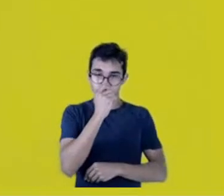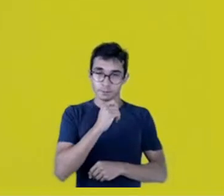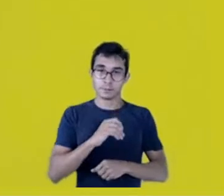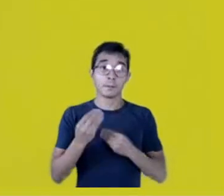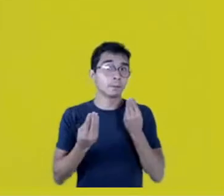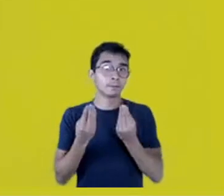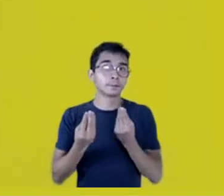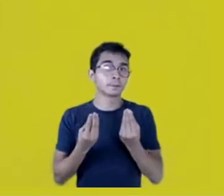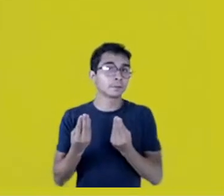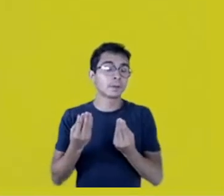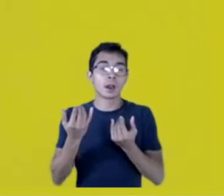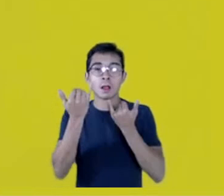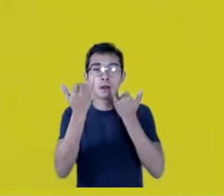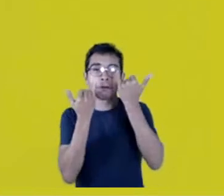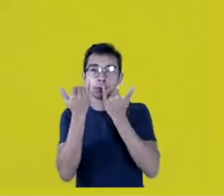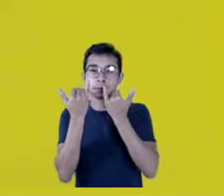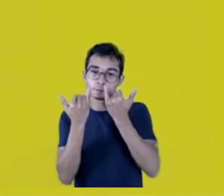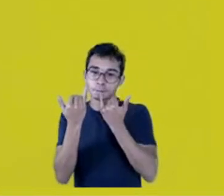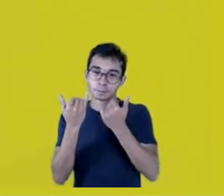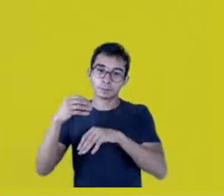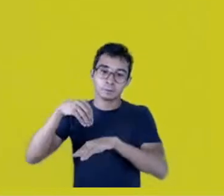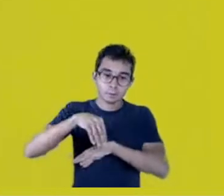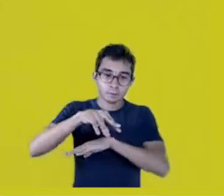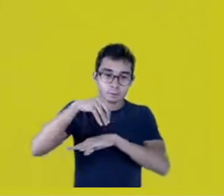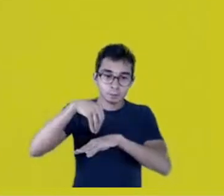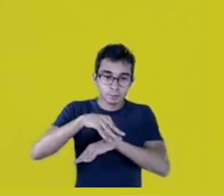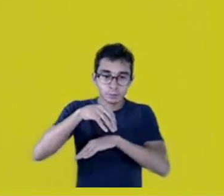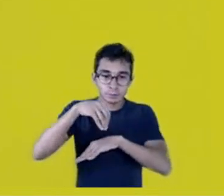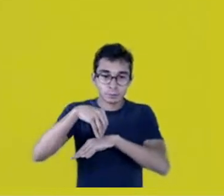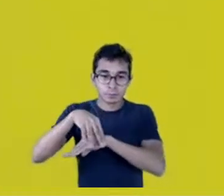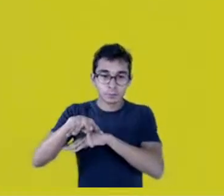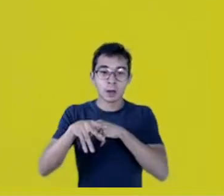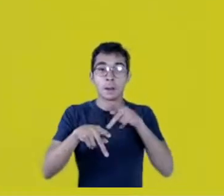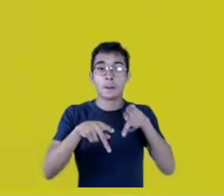Codified information, in Legalese,